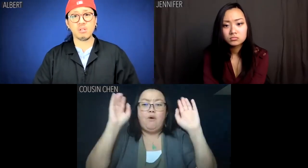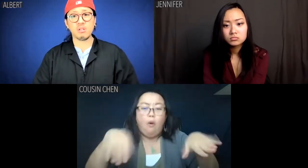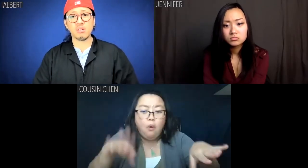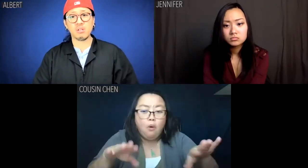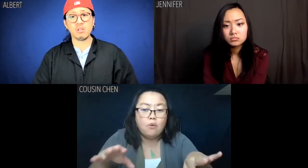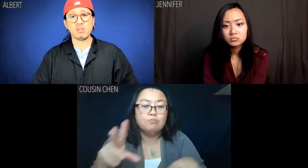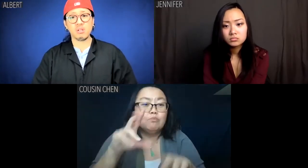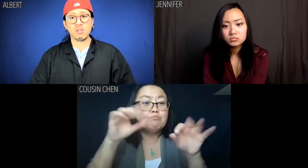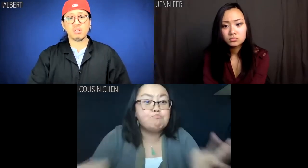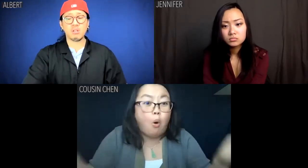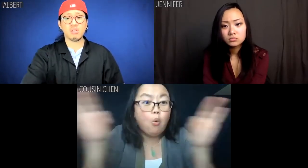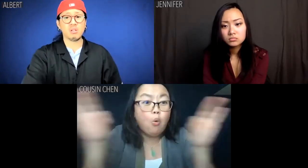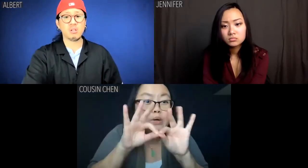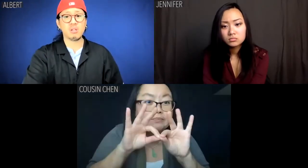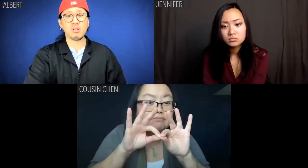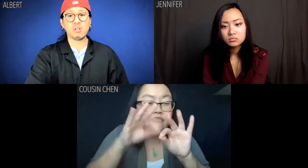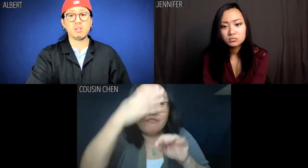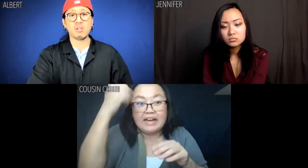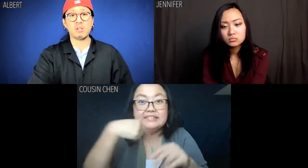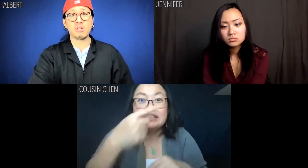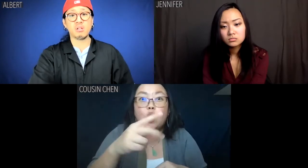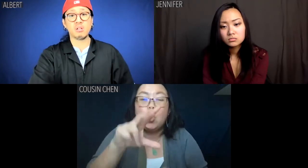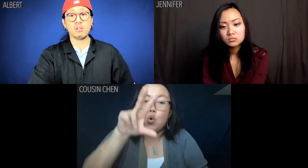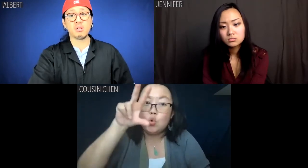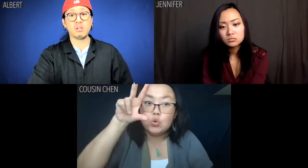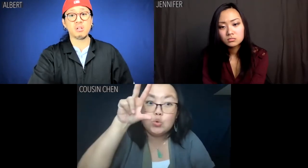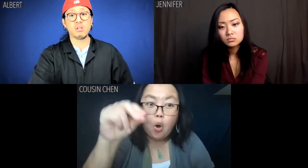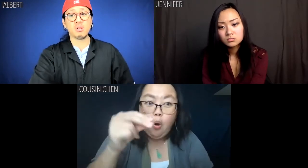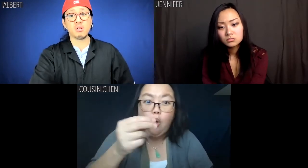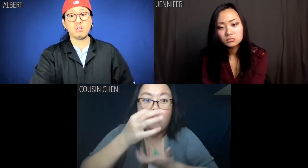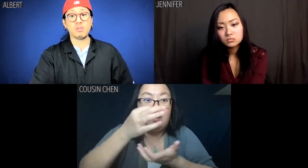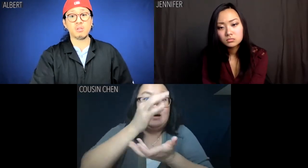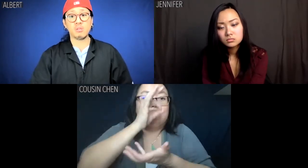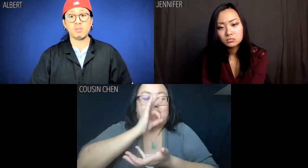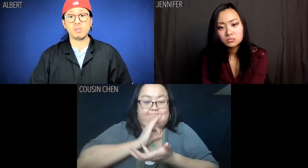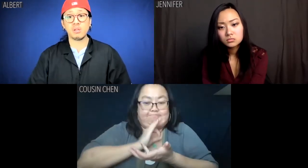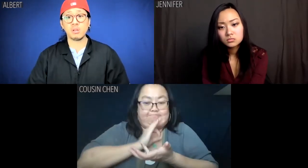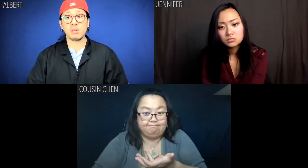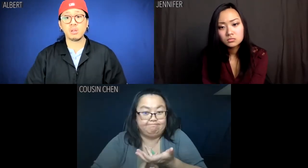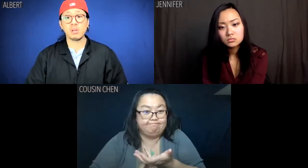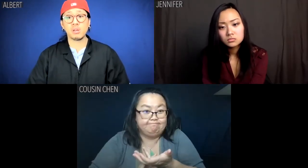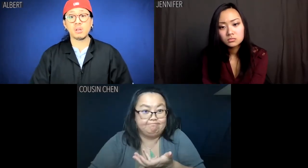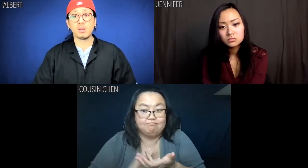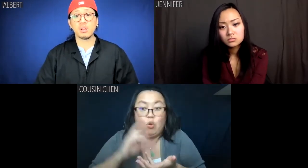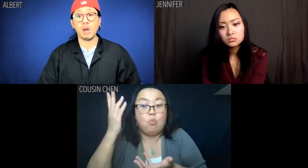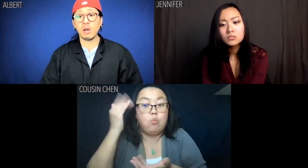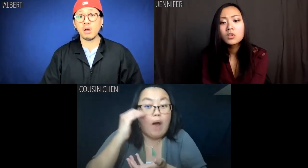Oh, and don't eat the chòu yàowu